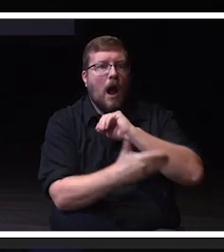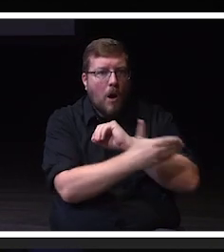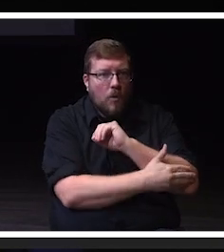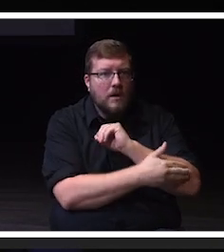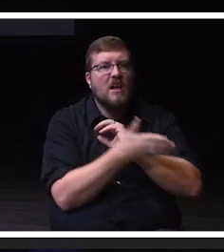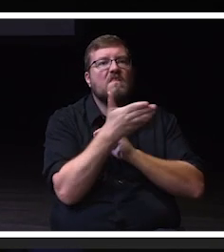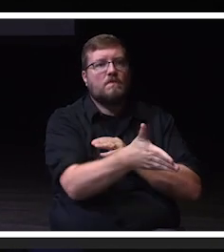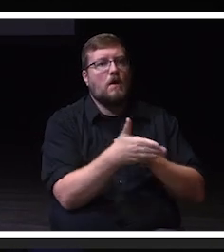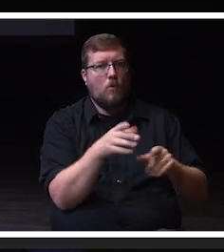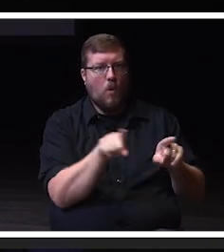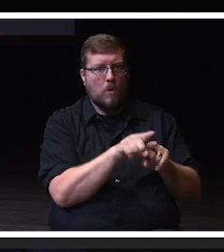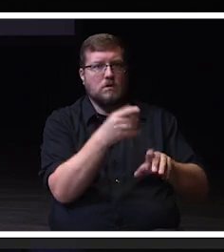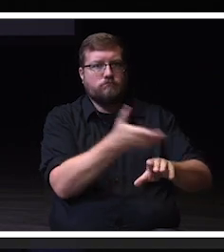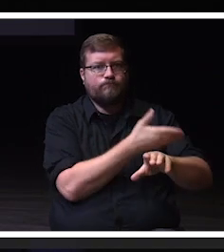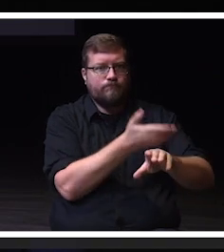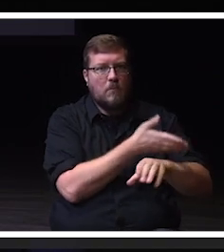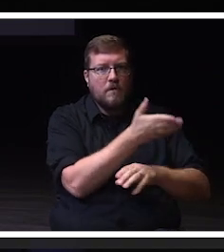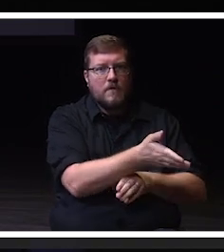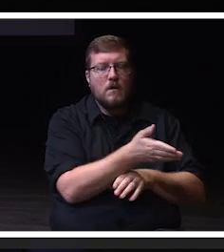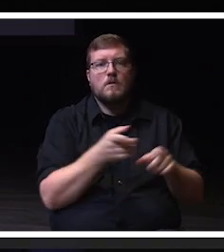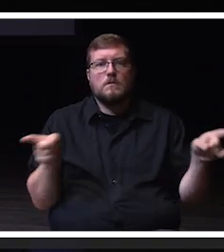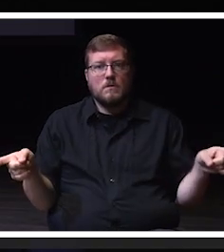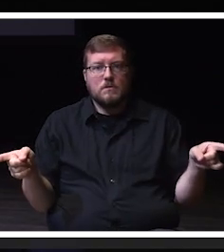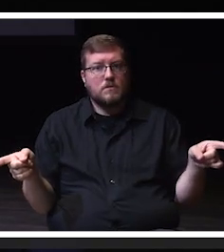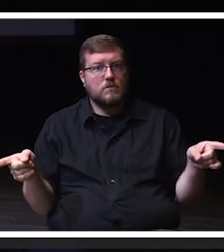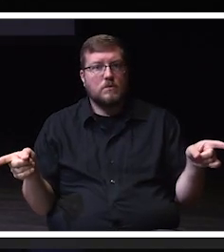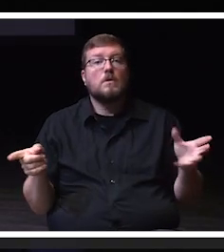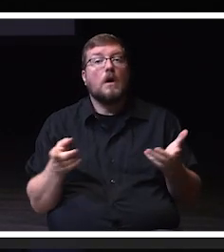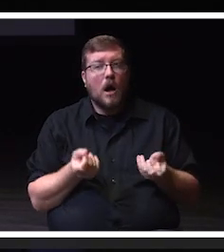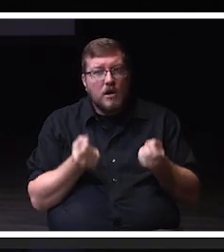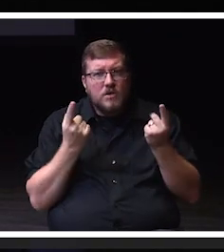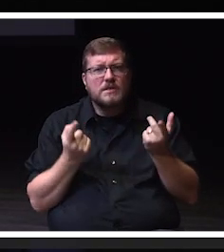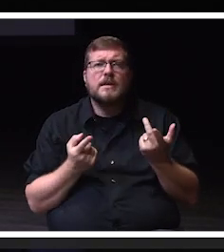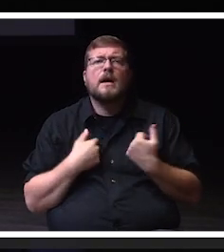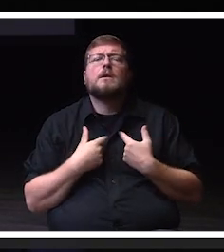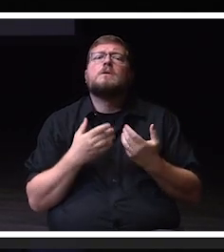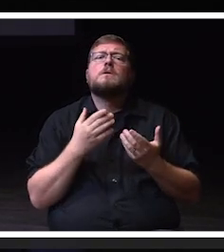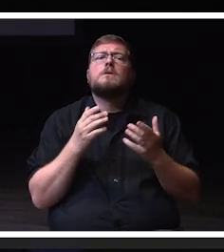So small campus■ can do very bold things as well. Keep your eyes open.